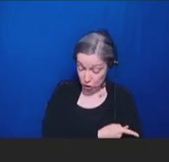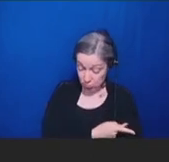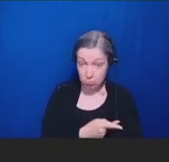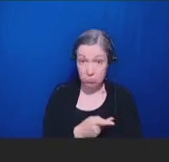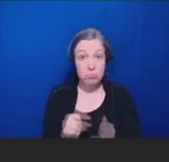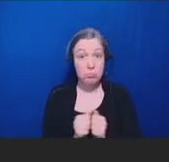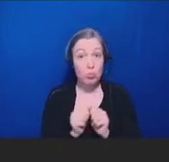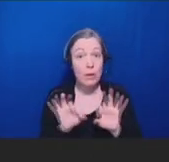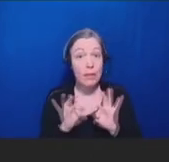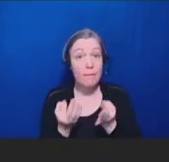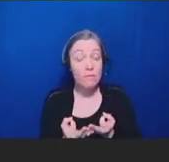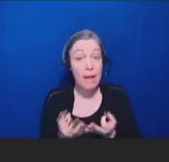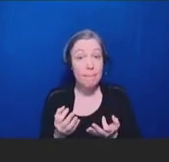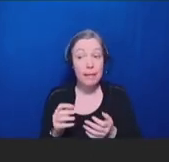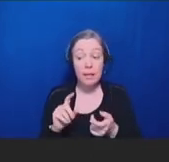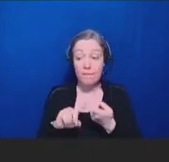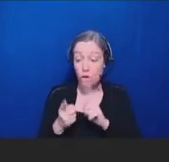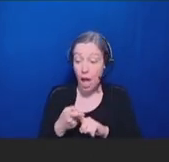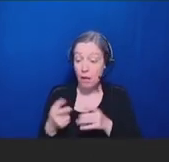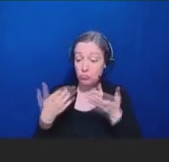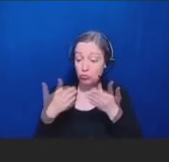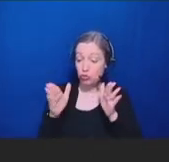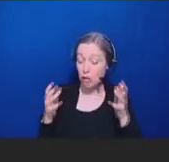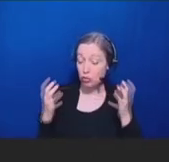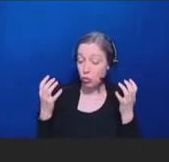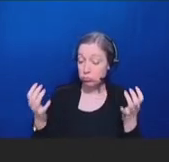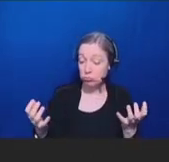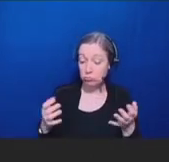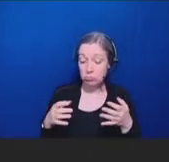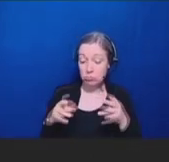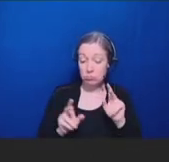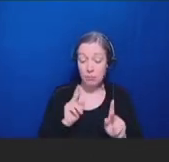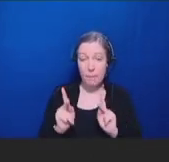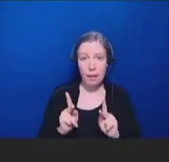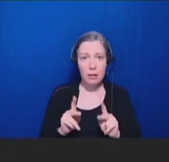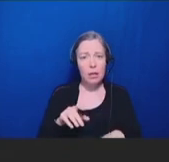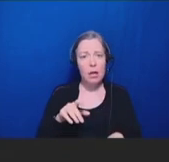or the general public, that we really keep our relationships with that person or group